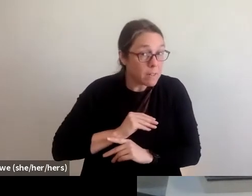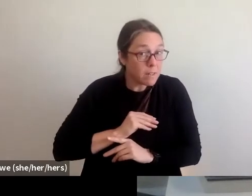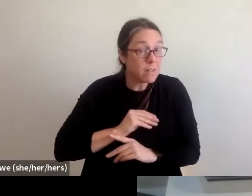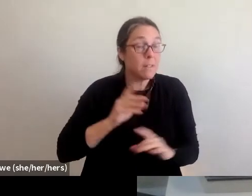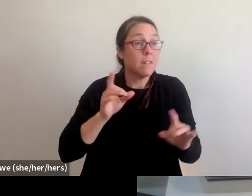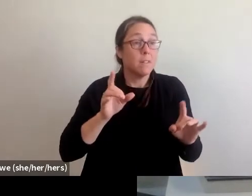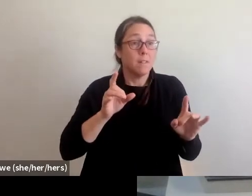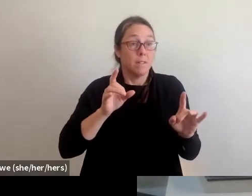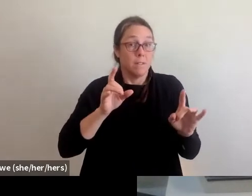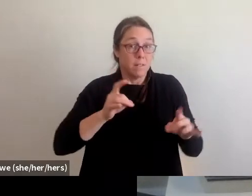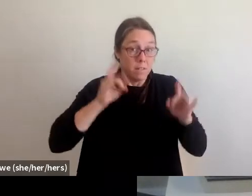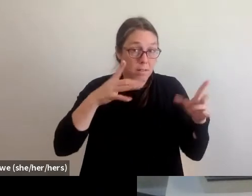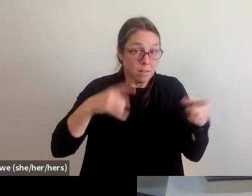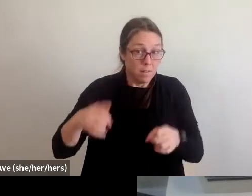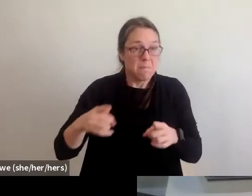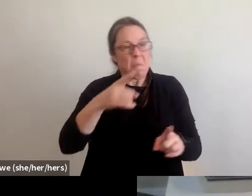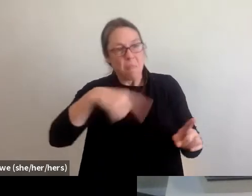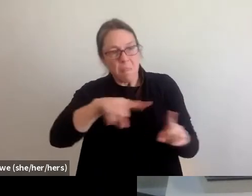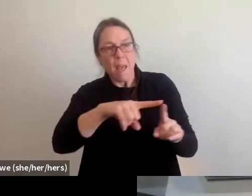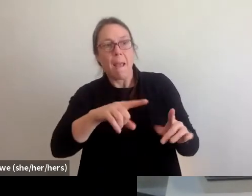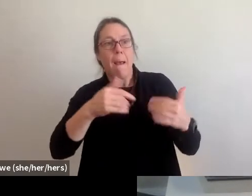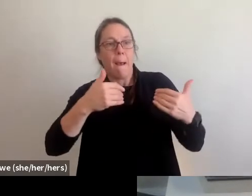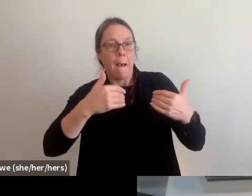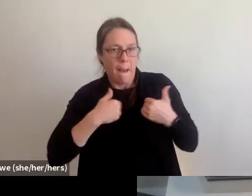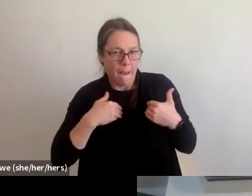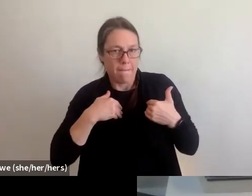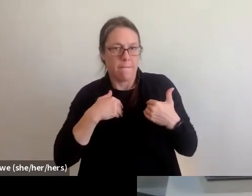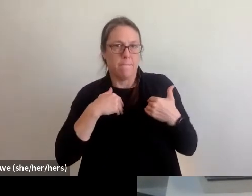have access to long-term permanent homes